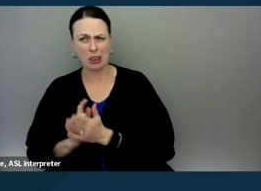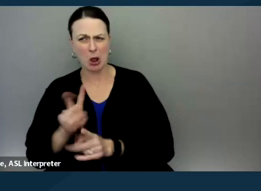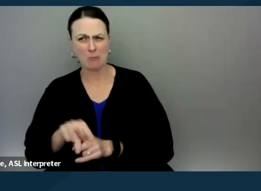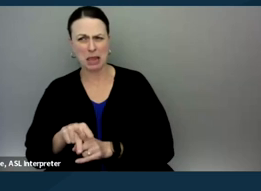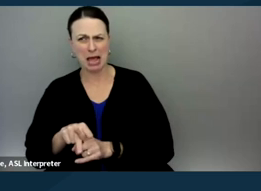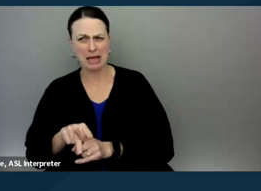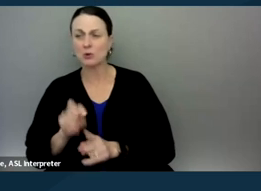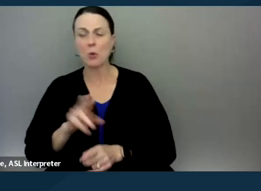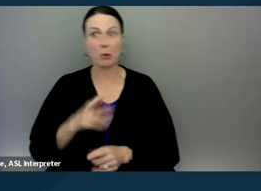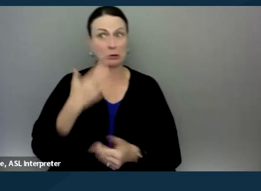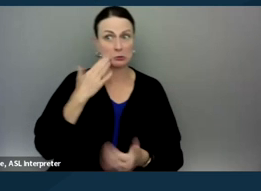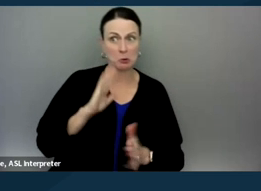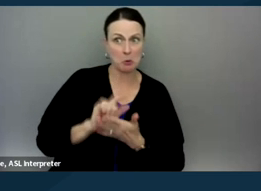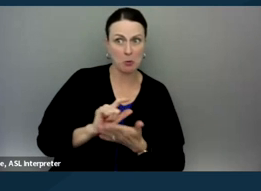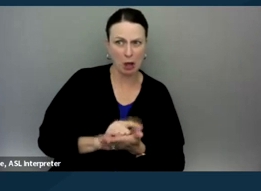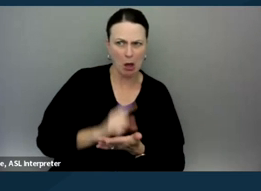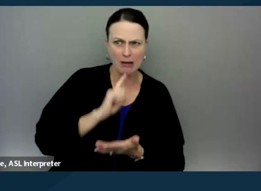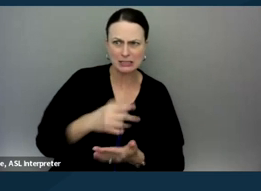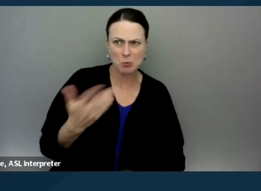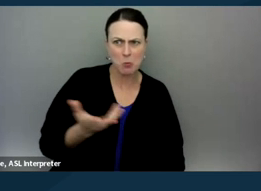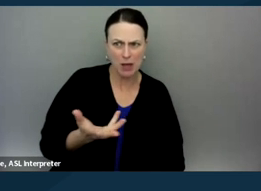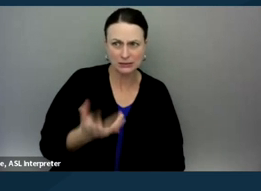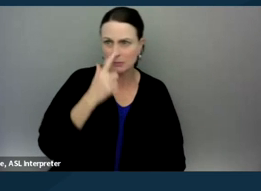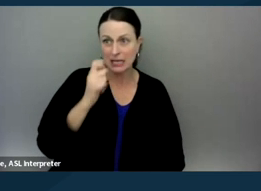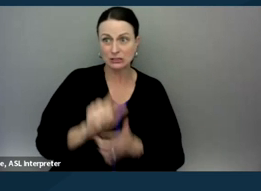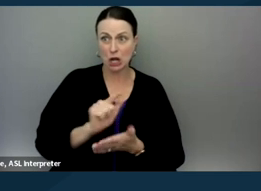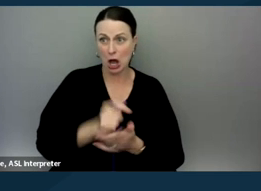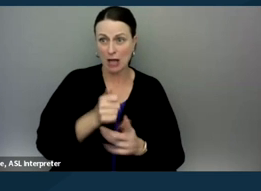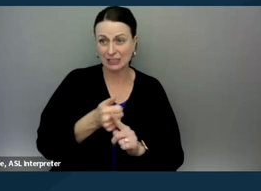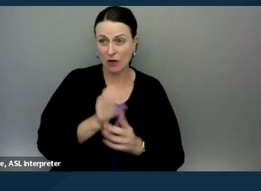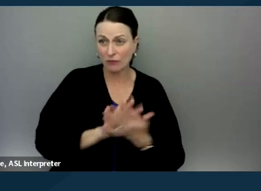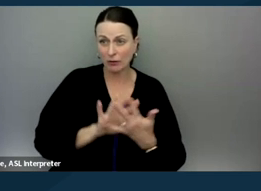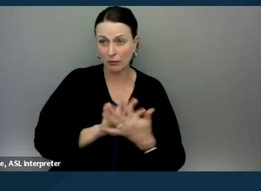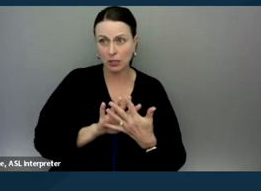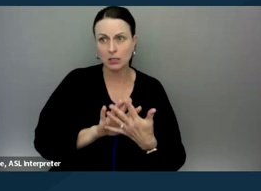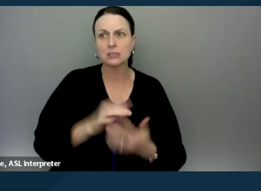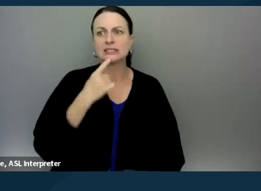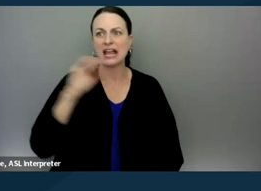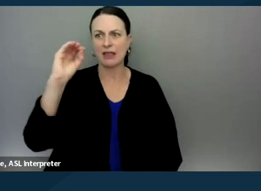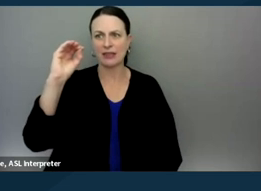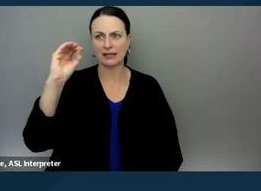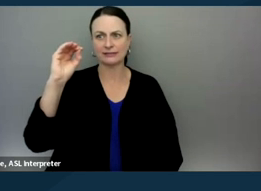or you just don't know what the law is because the law itself is ambiguous, don't say anything. Just say you don't know.